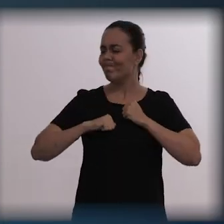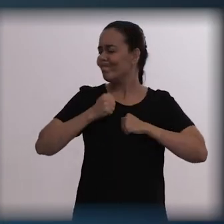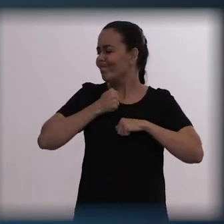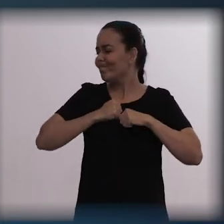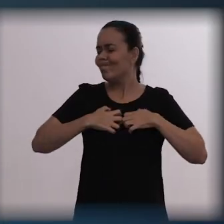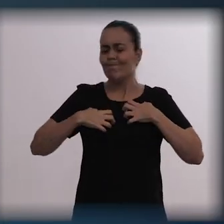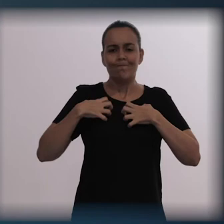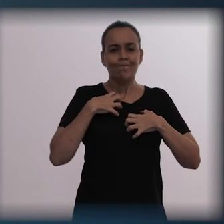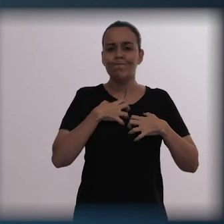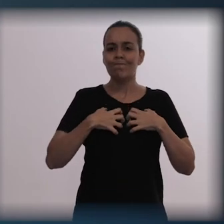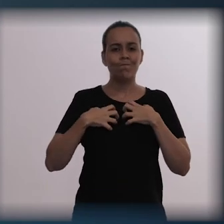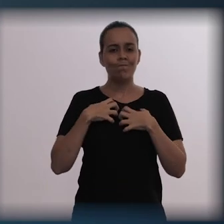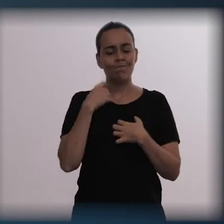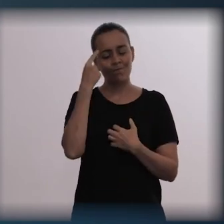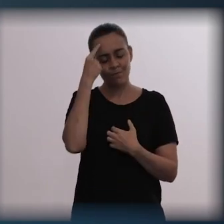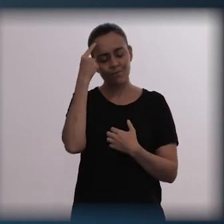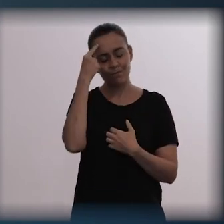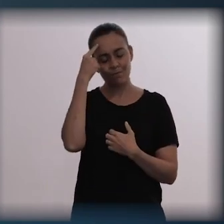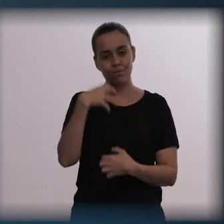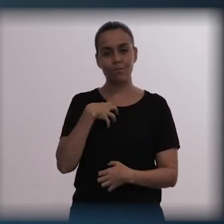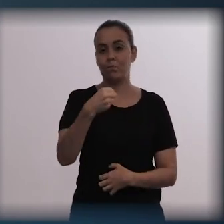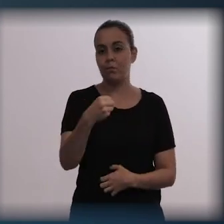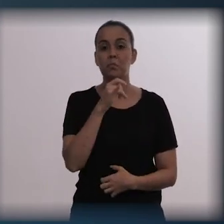suicidal thoughts, in an emergency room, for example,